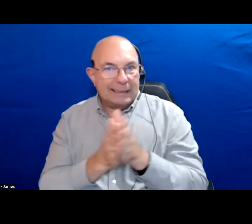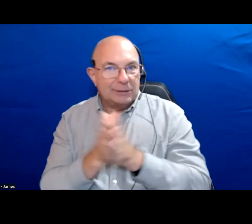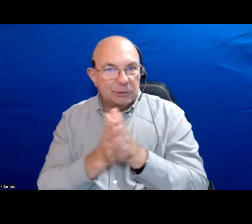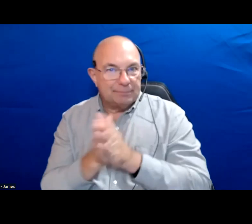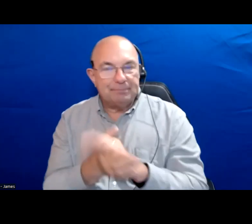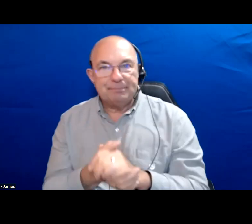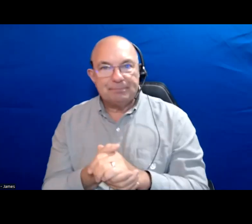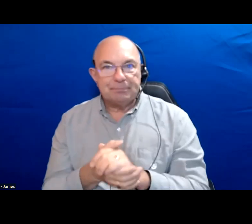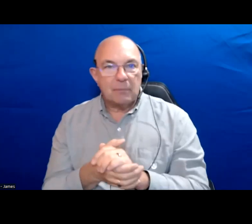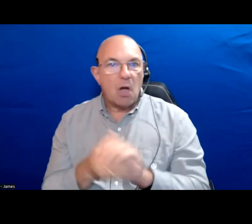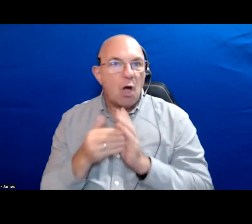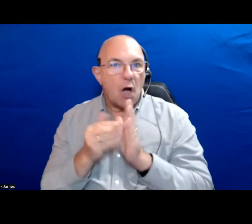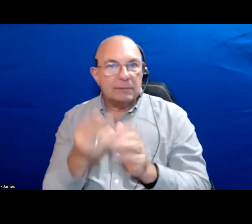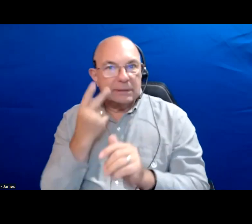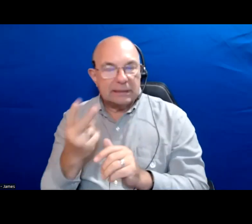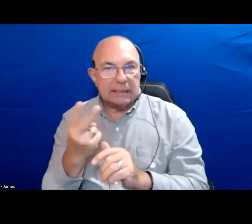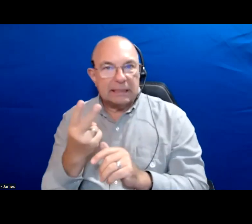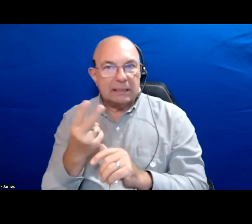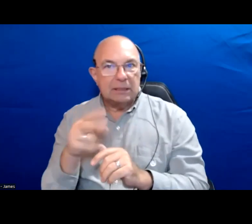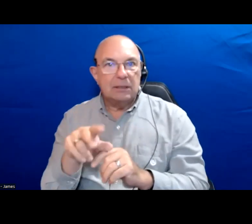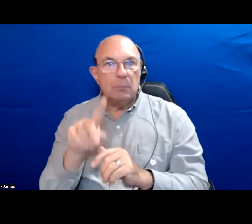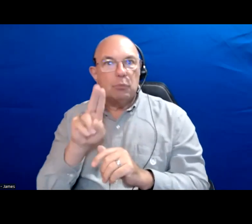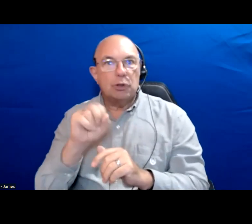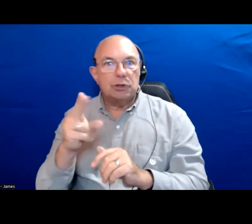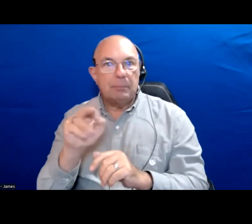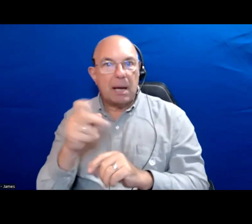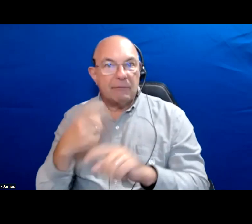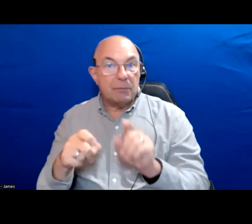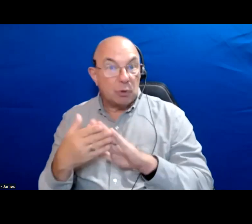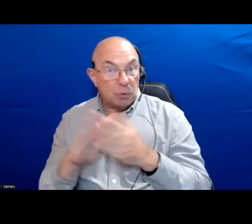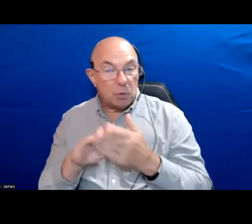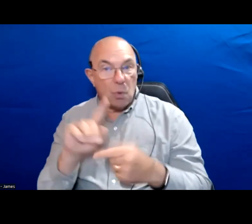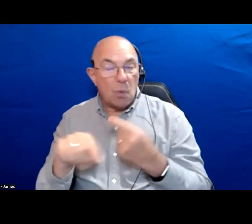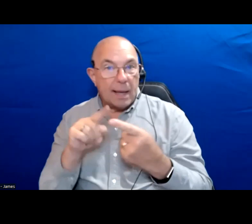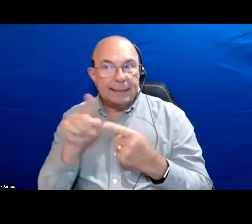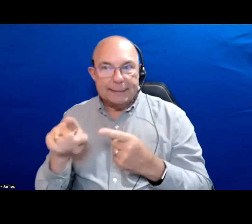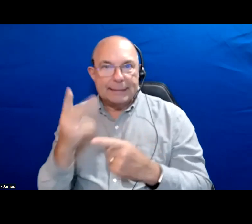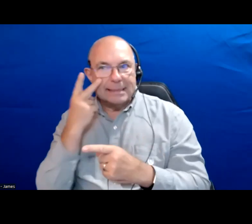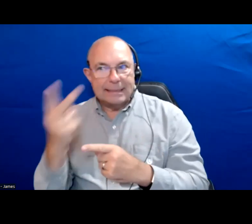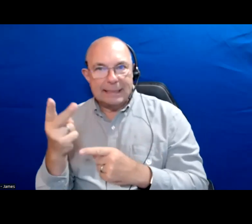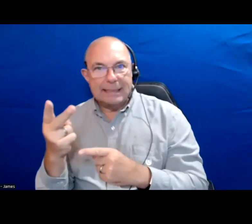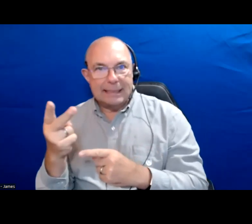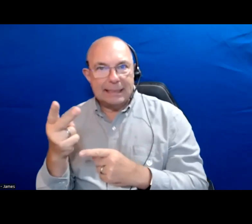We also see a real pushback from communities when they hear that deep housing as you know